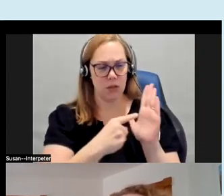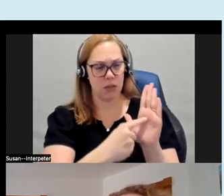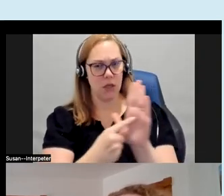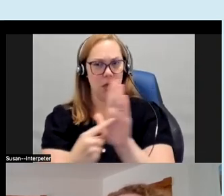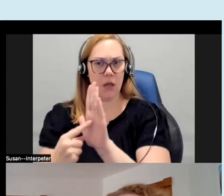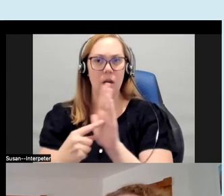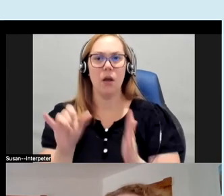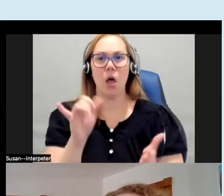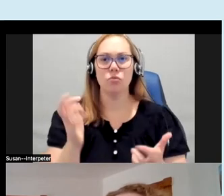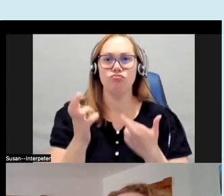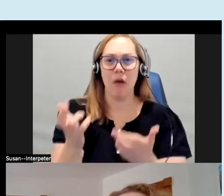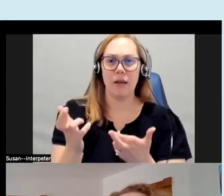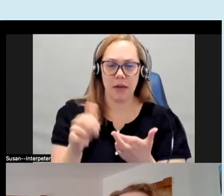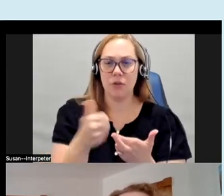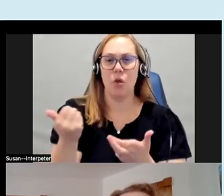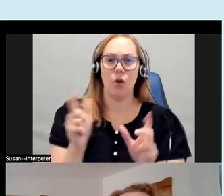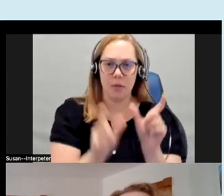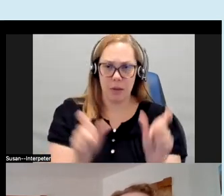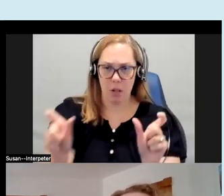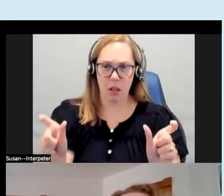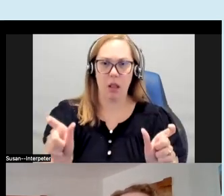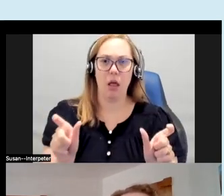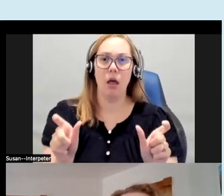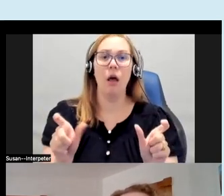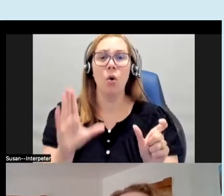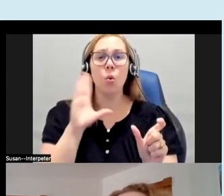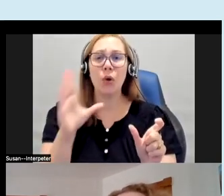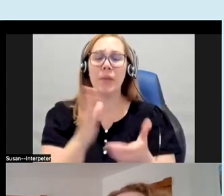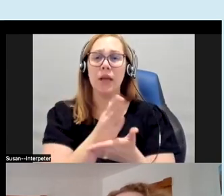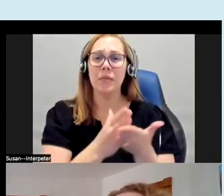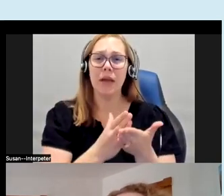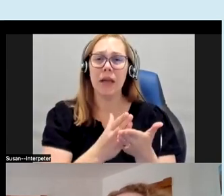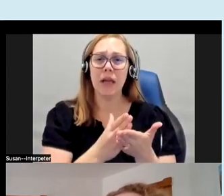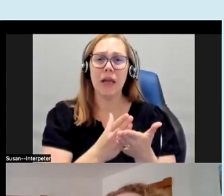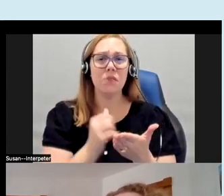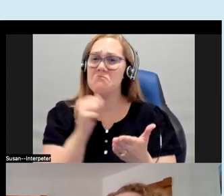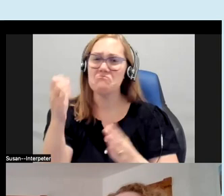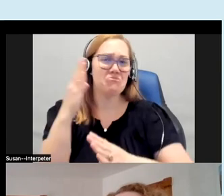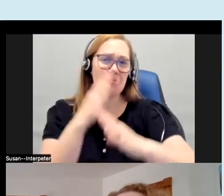to other people so this would be a piece that you know you don't worry about if it